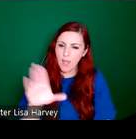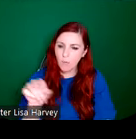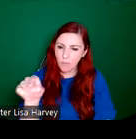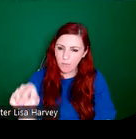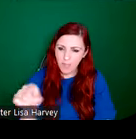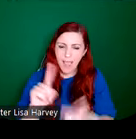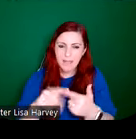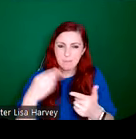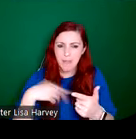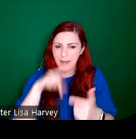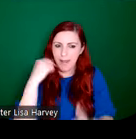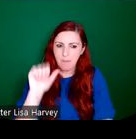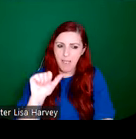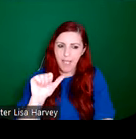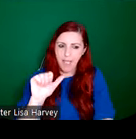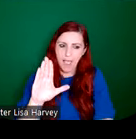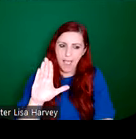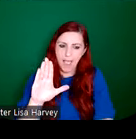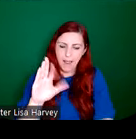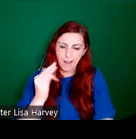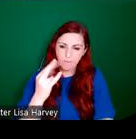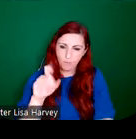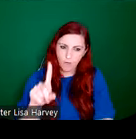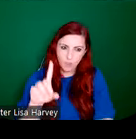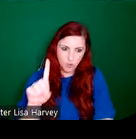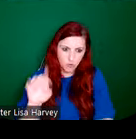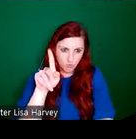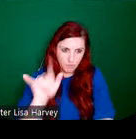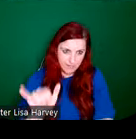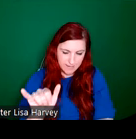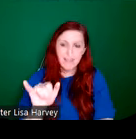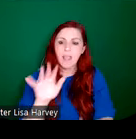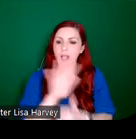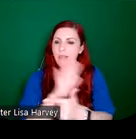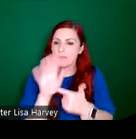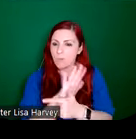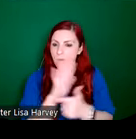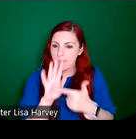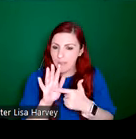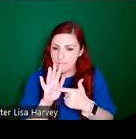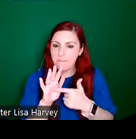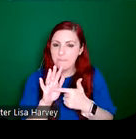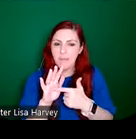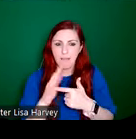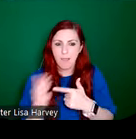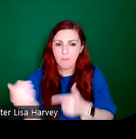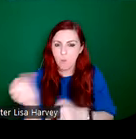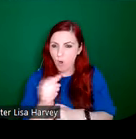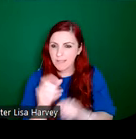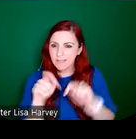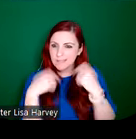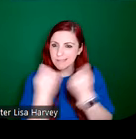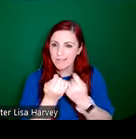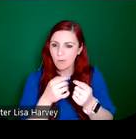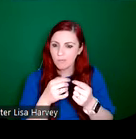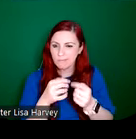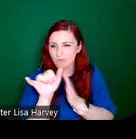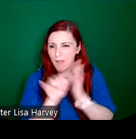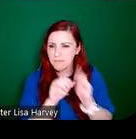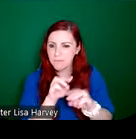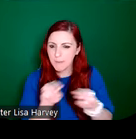Lowndes and Drury they employed a team of craftspeople. And they offered